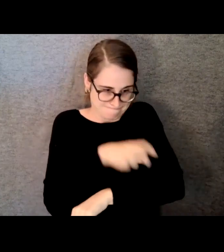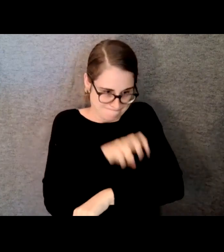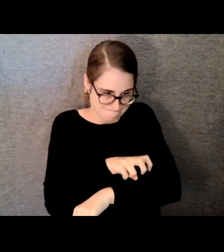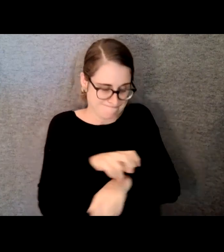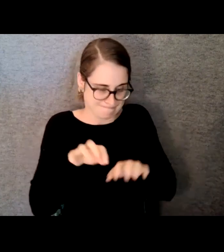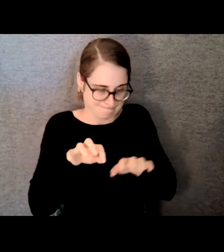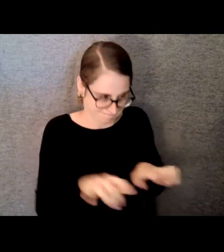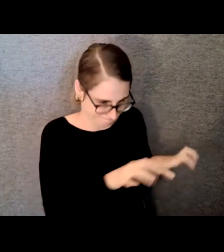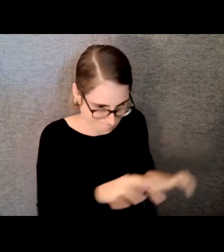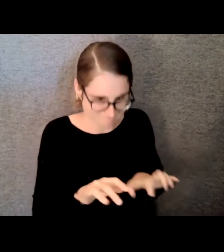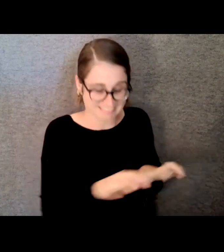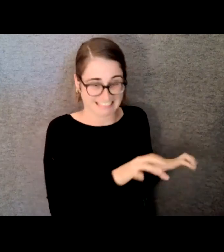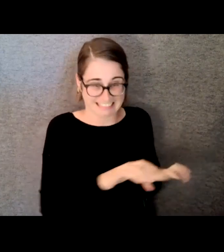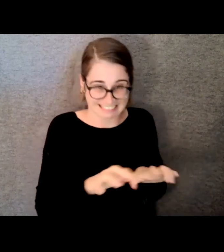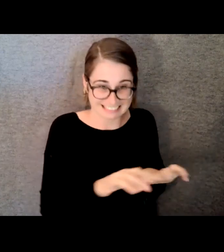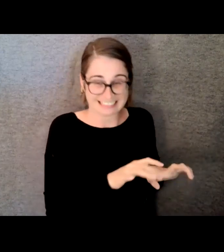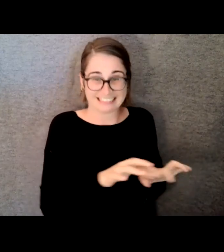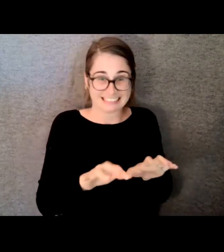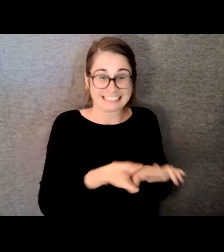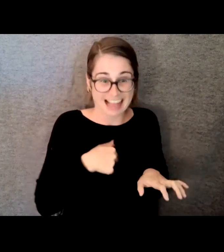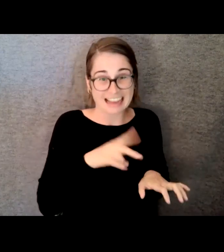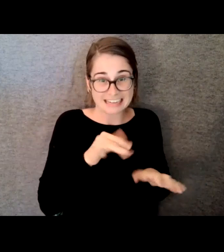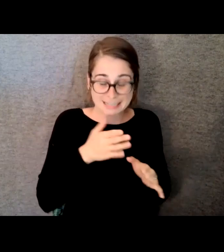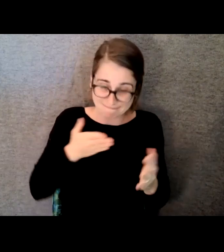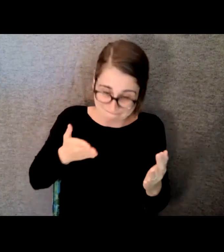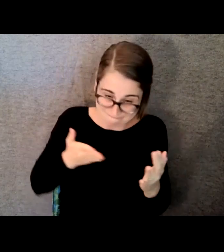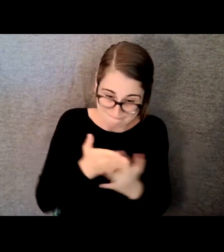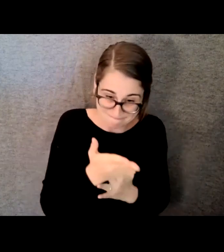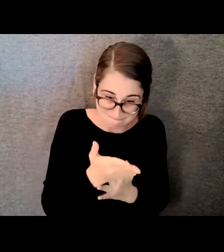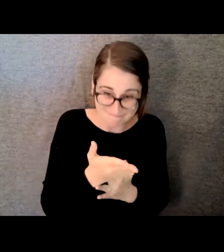just terrible. I mean -- I mean the performance itself wasn't terrible but for me personally